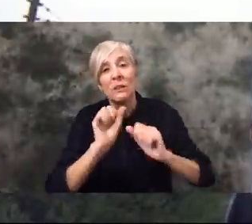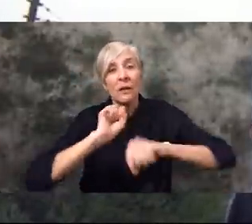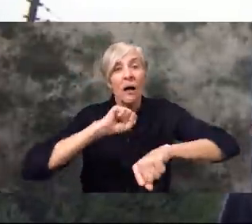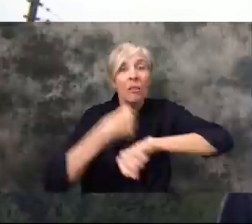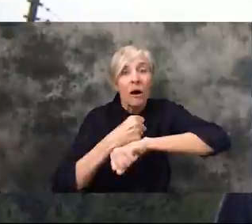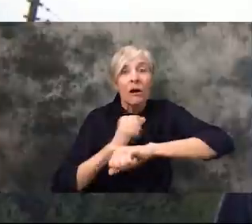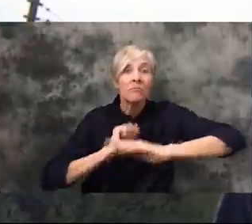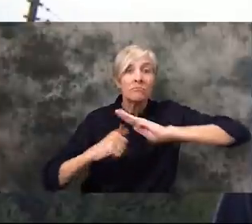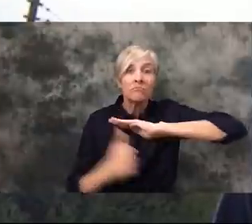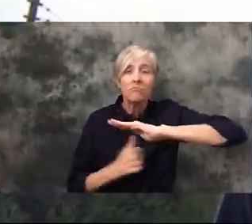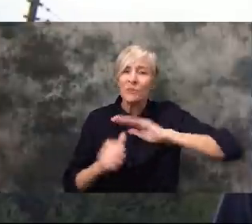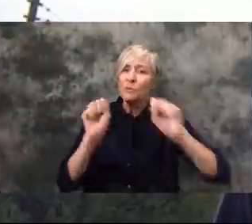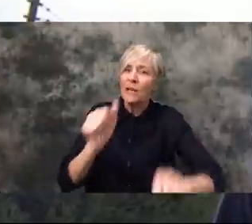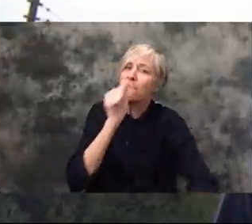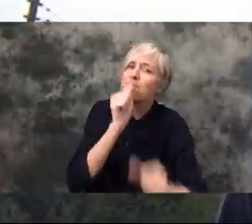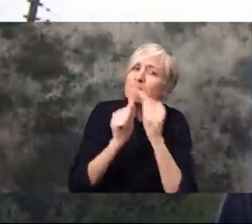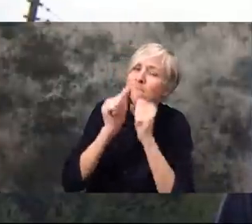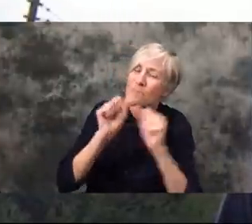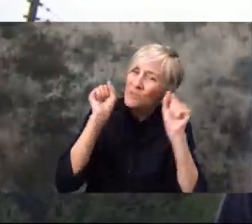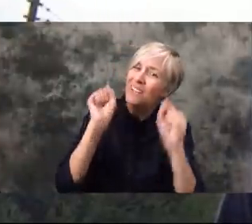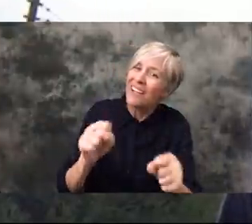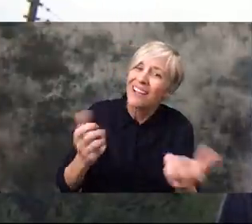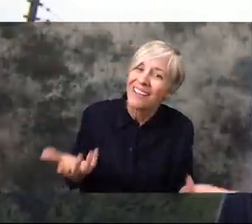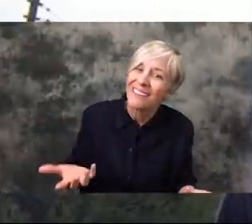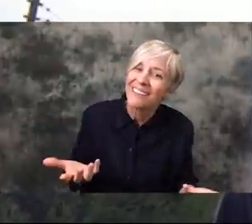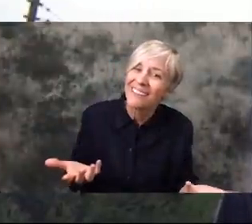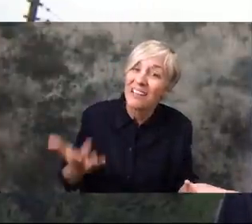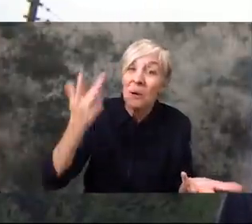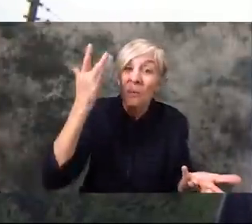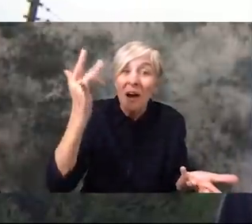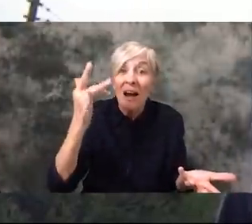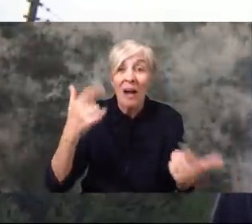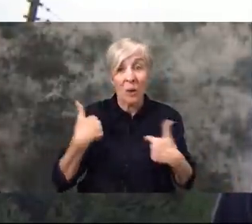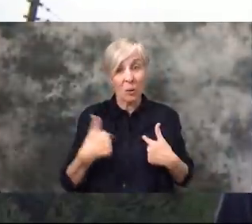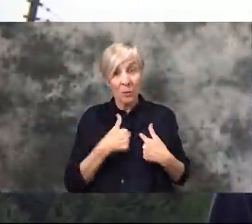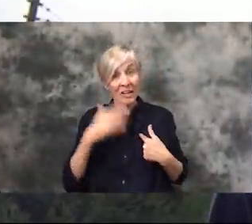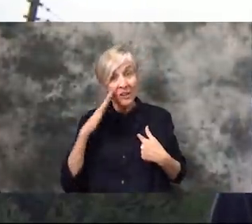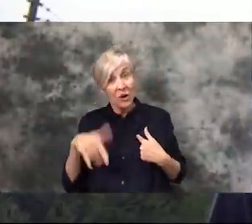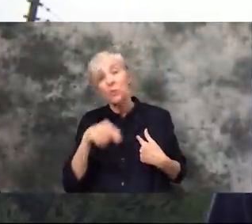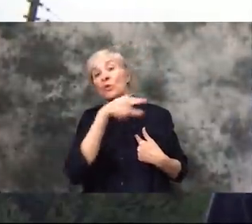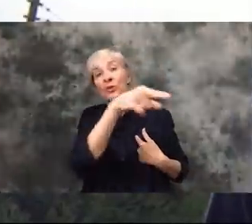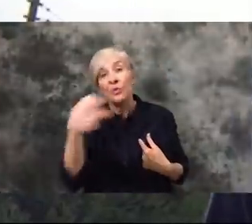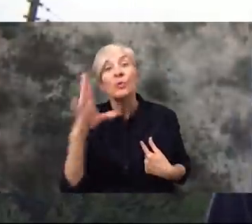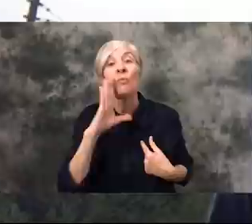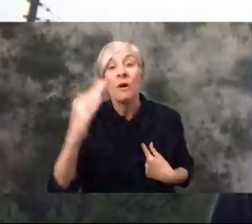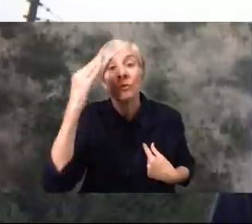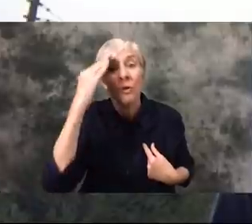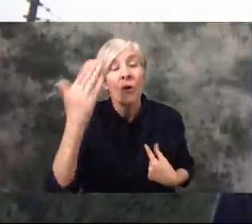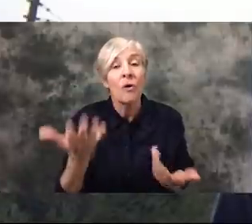A lockdown - we can endure it. Because WE know and YOU know that you are doing